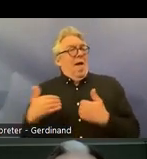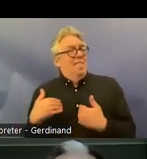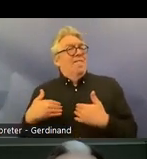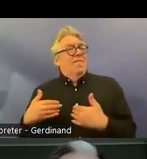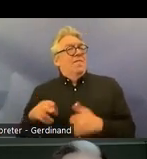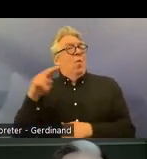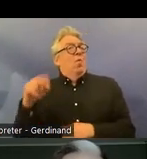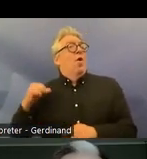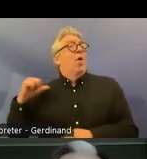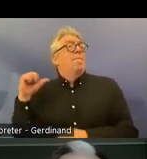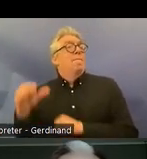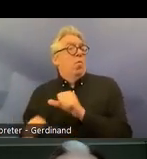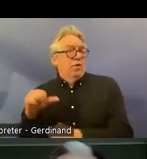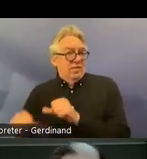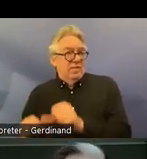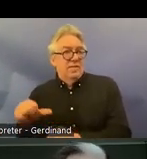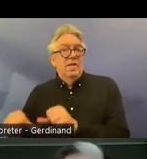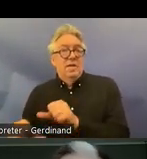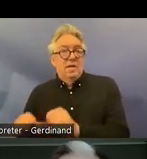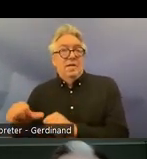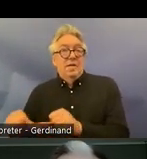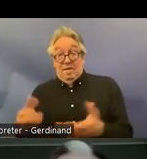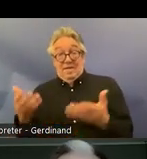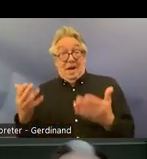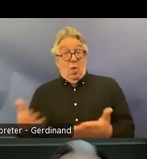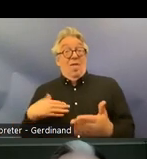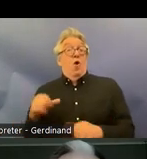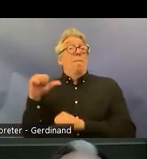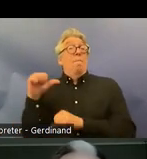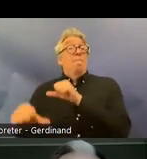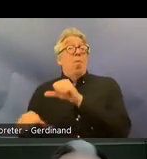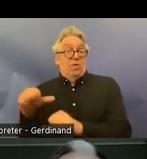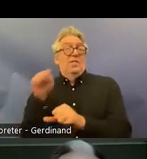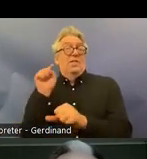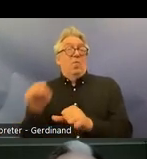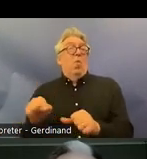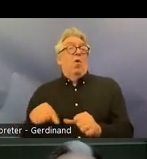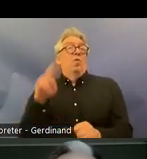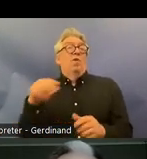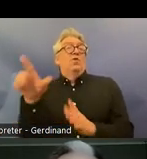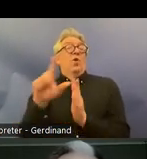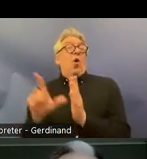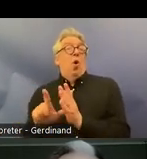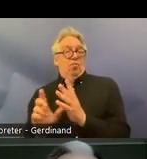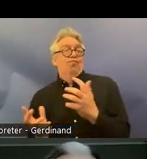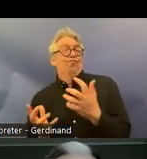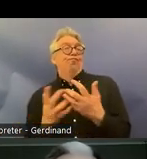time of this event so this just is to show that uh it's kind of fragmented in